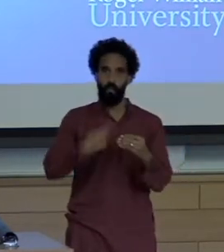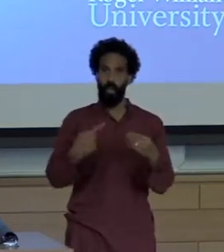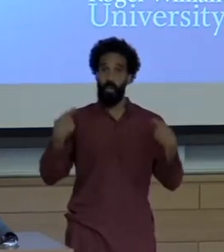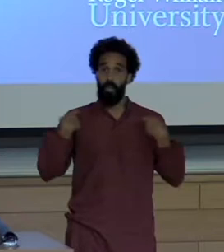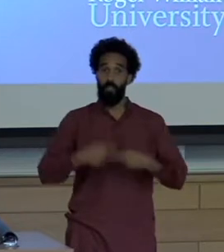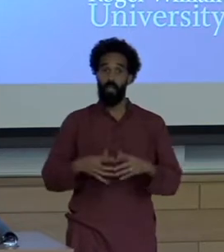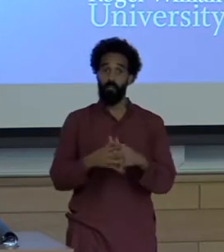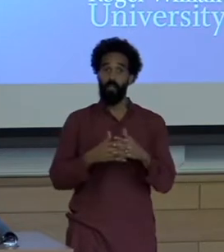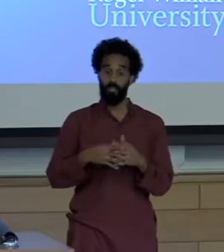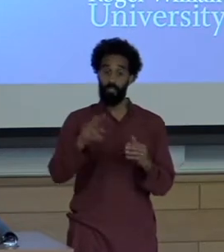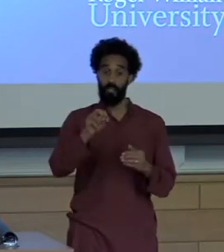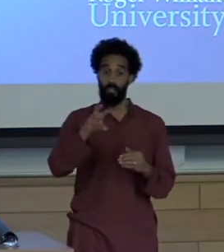environmental risk